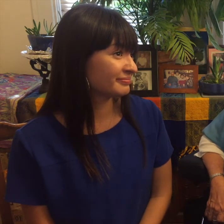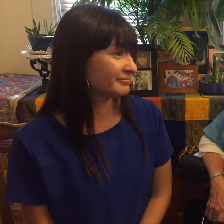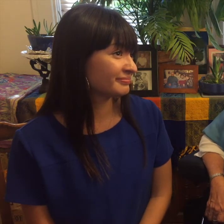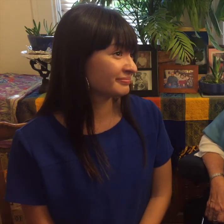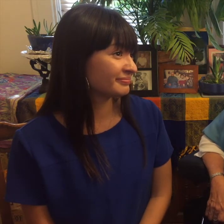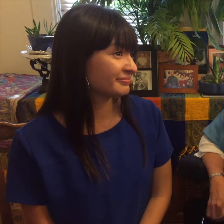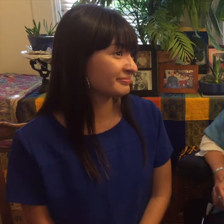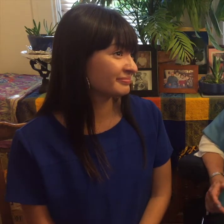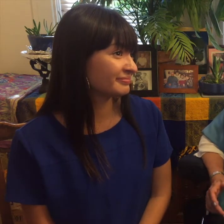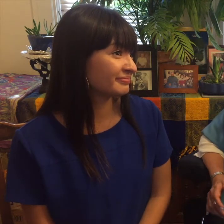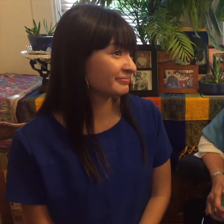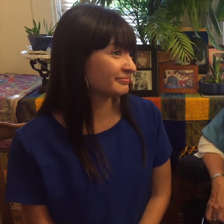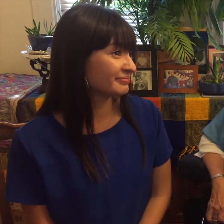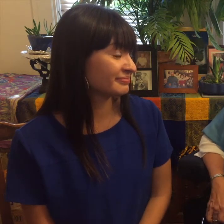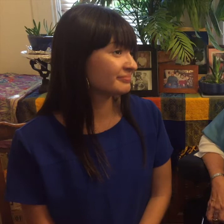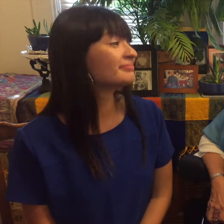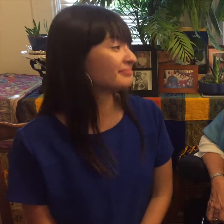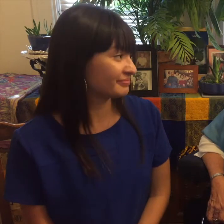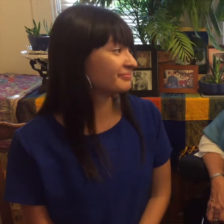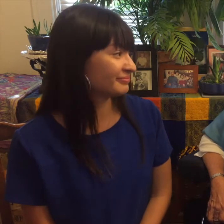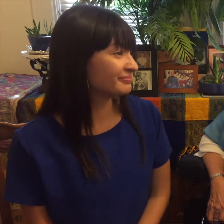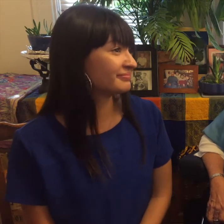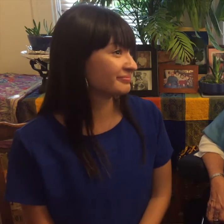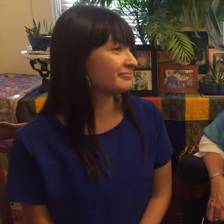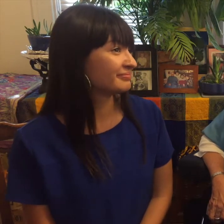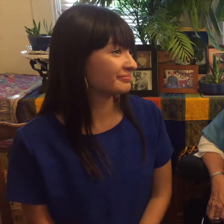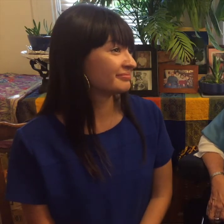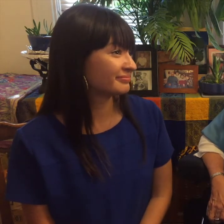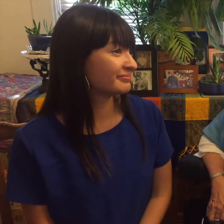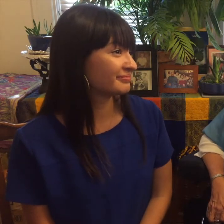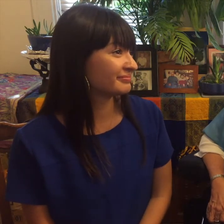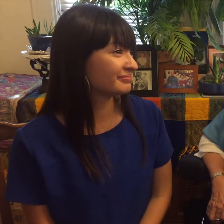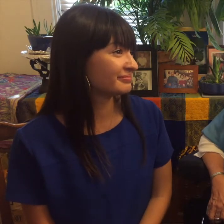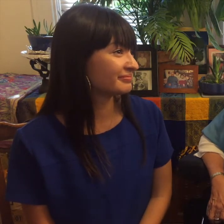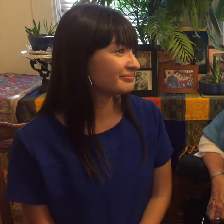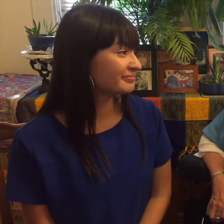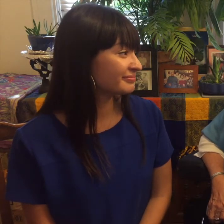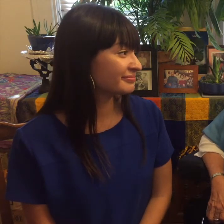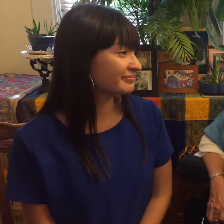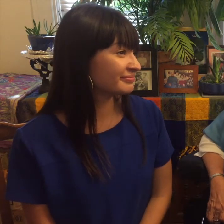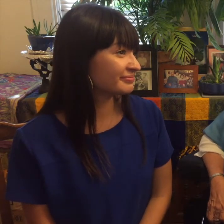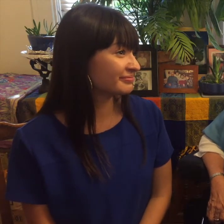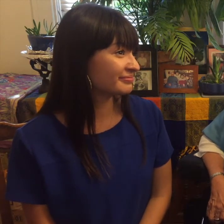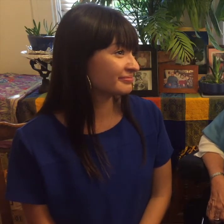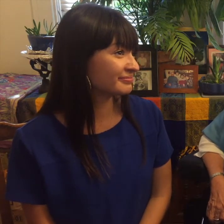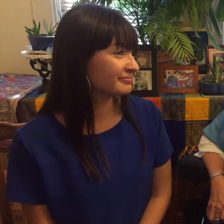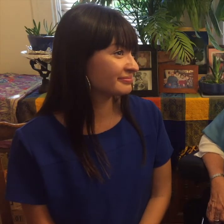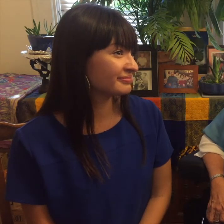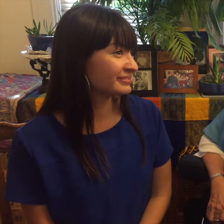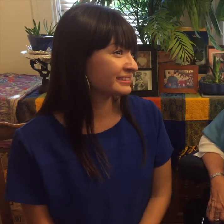Firsts women who are changing the world at the first step receptionist and a